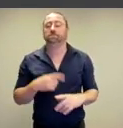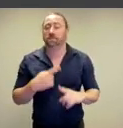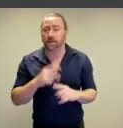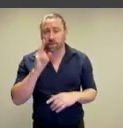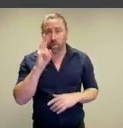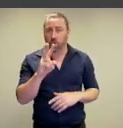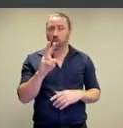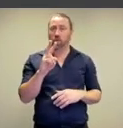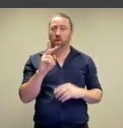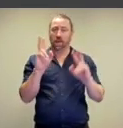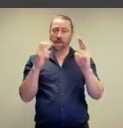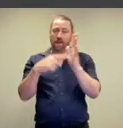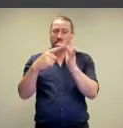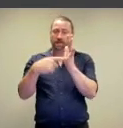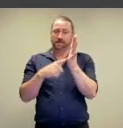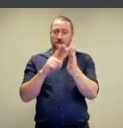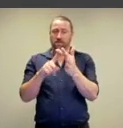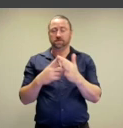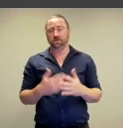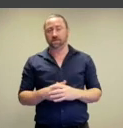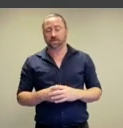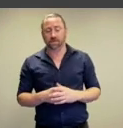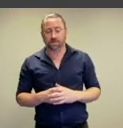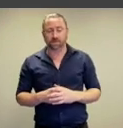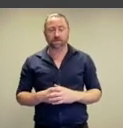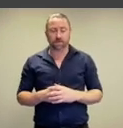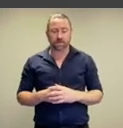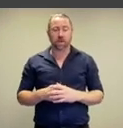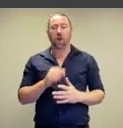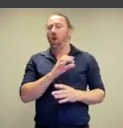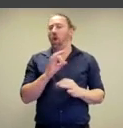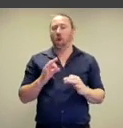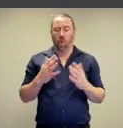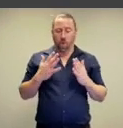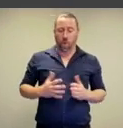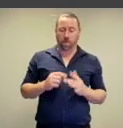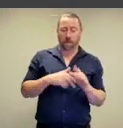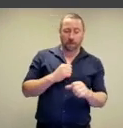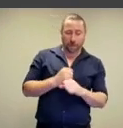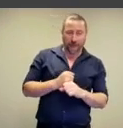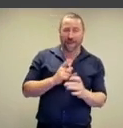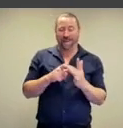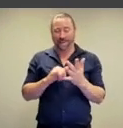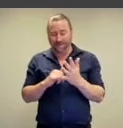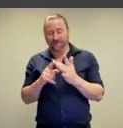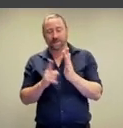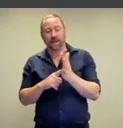finally, we have to pay attention to the title